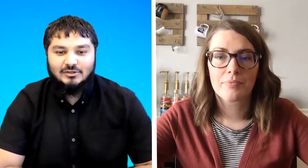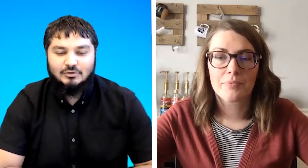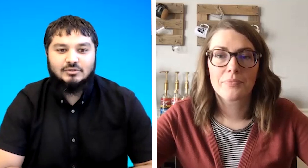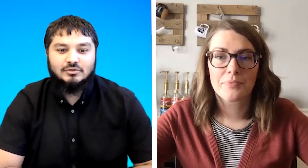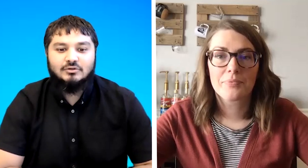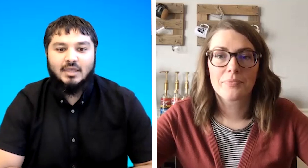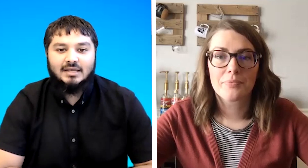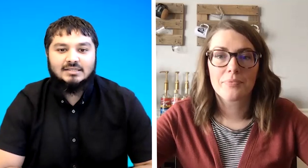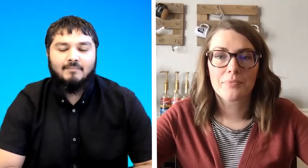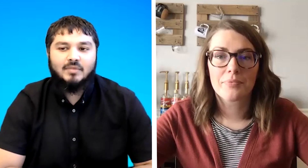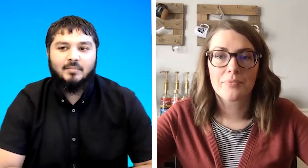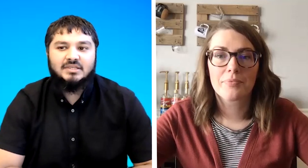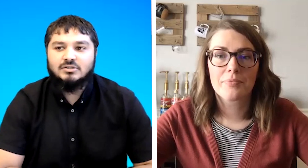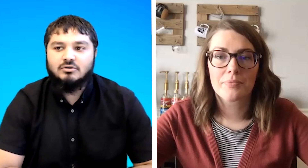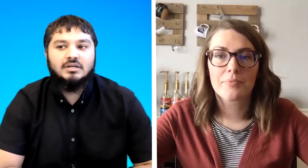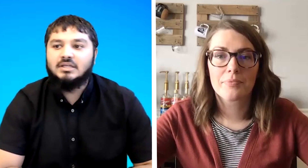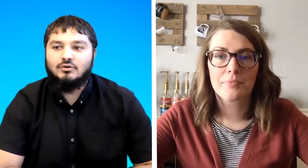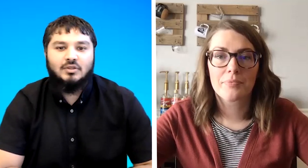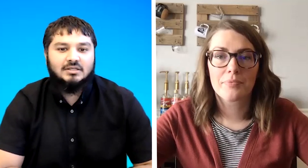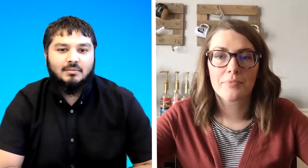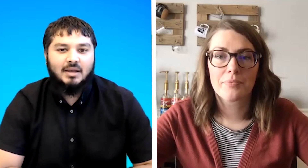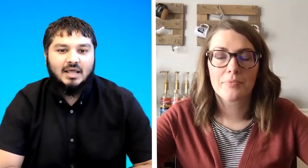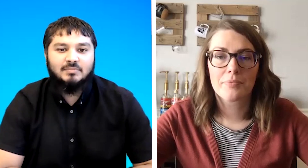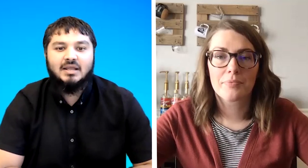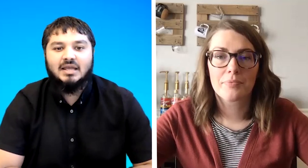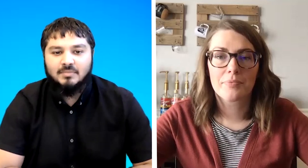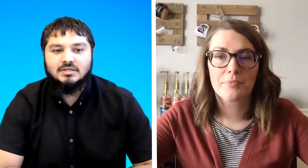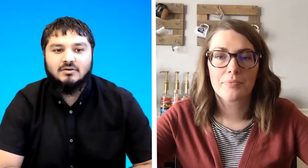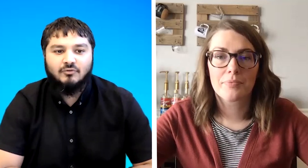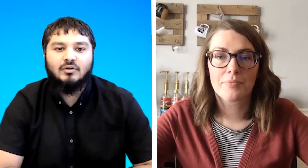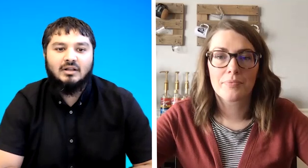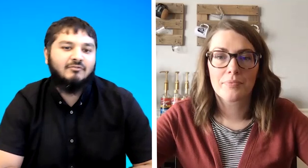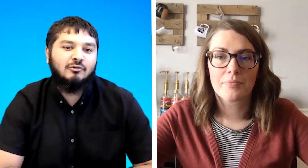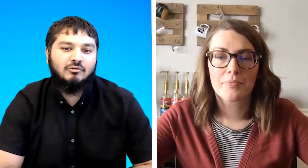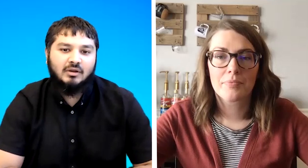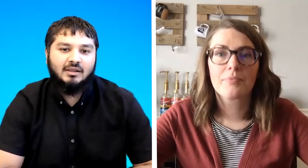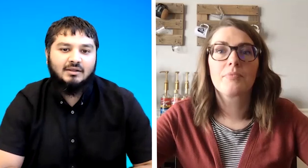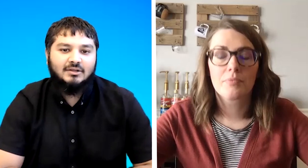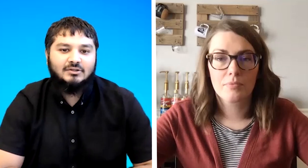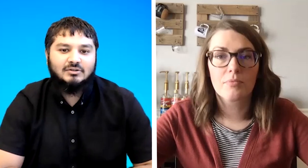students to do the exam but this student didn't do the exam and has been admitted for level three so